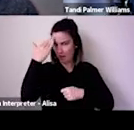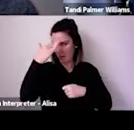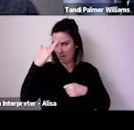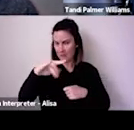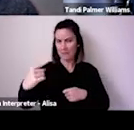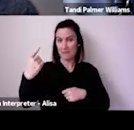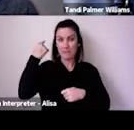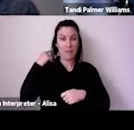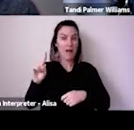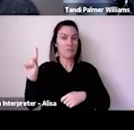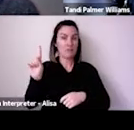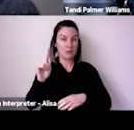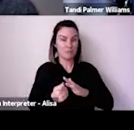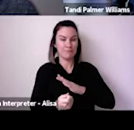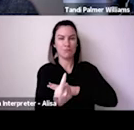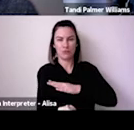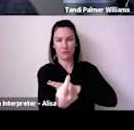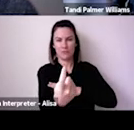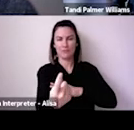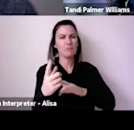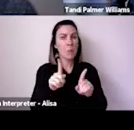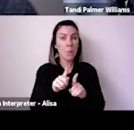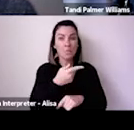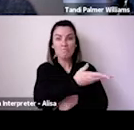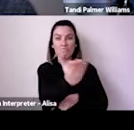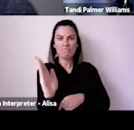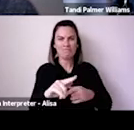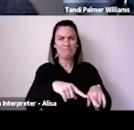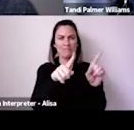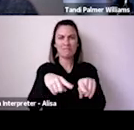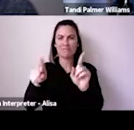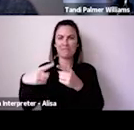many nations throughout Australia that we're gathering from and pay my respects to Elders